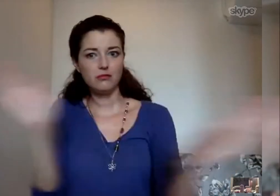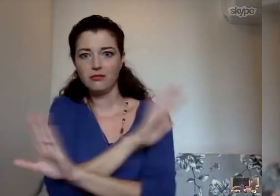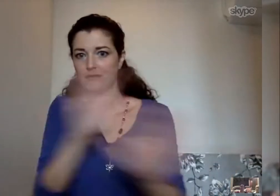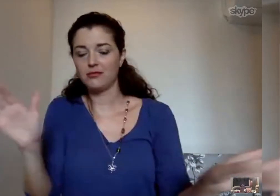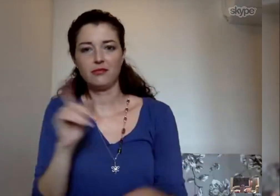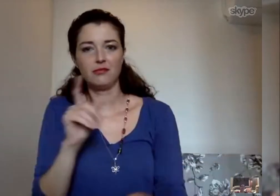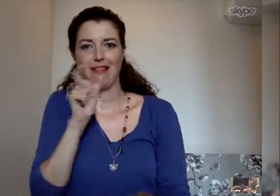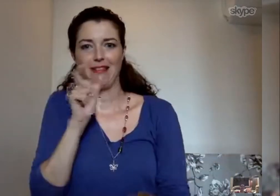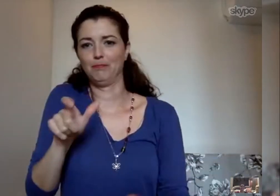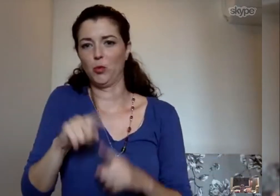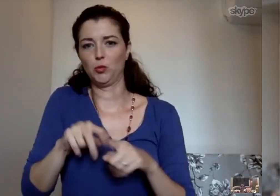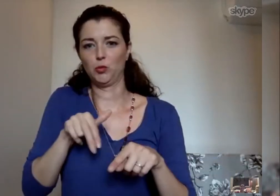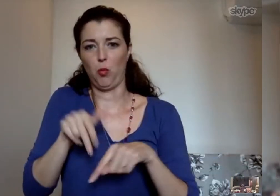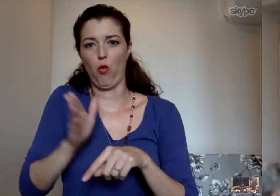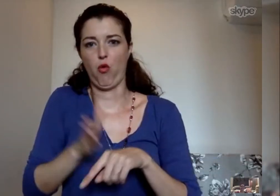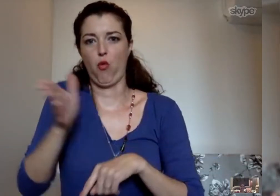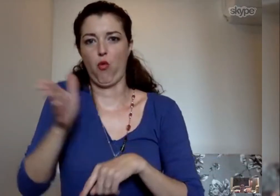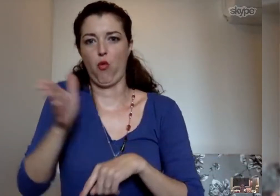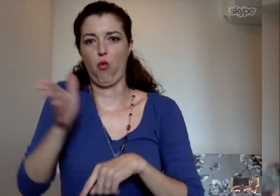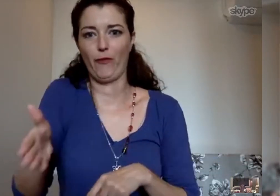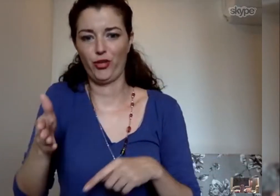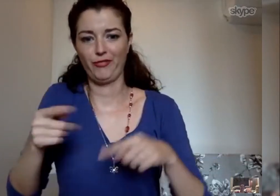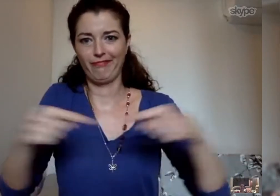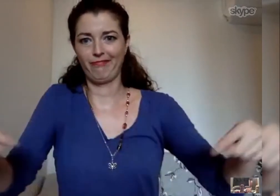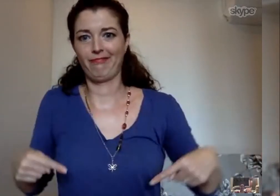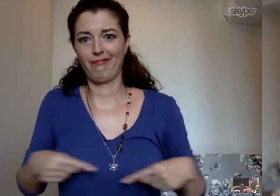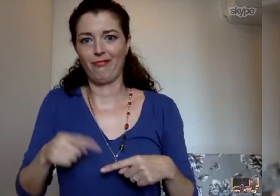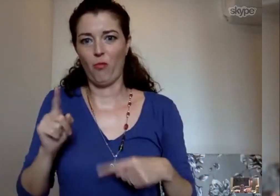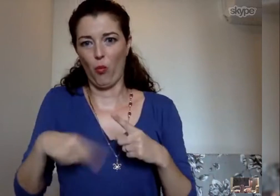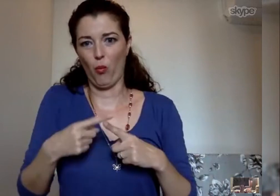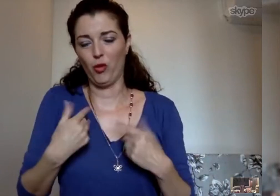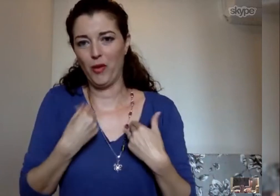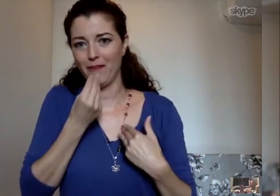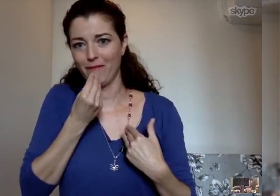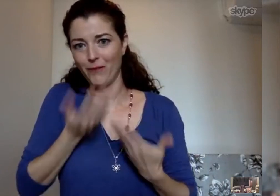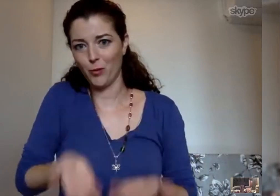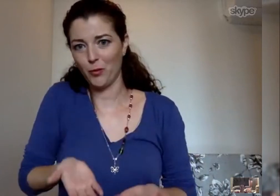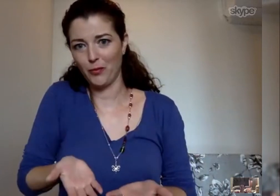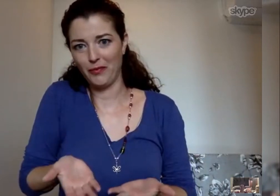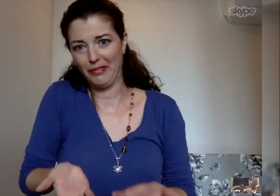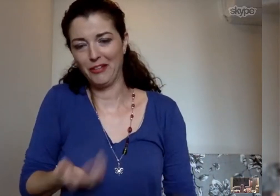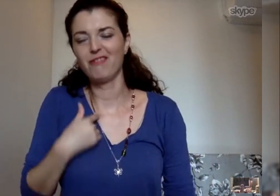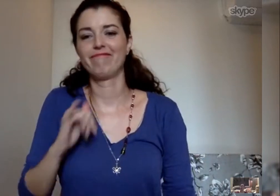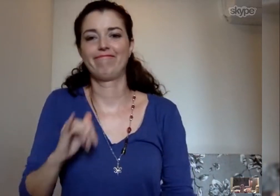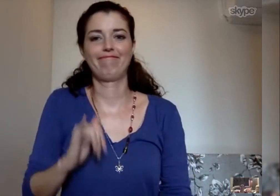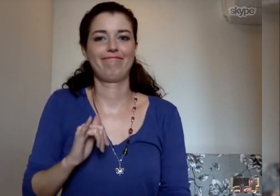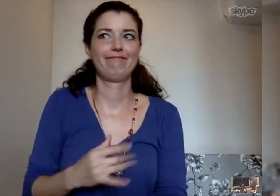I guess you aren’t supposed to walk over the rug when there’s food on top of it.